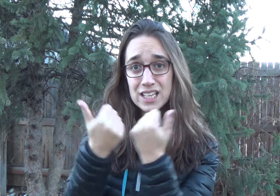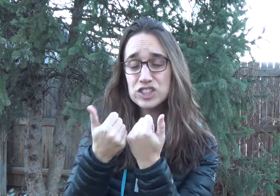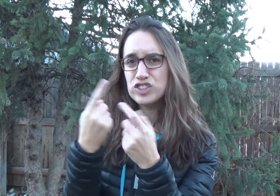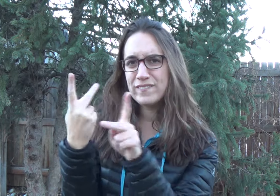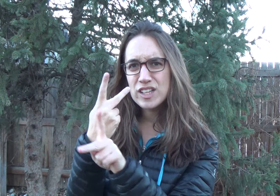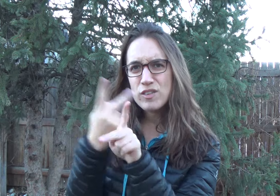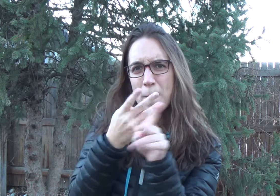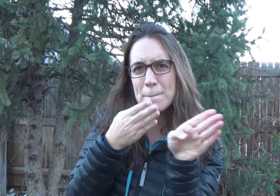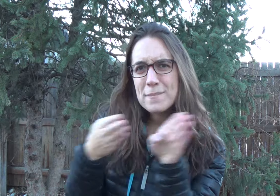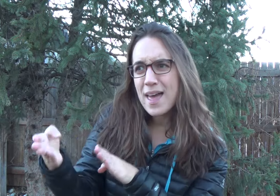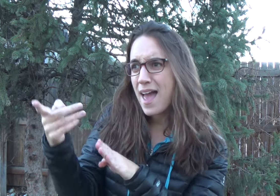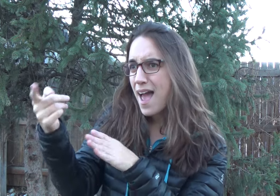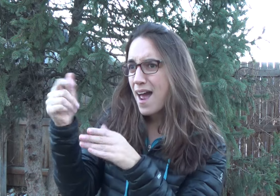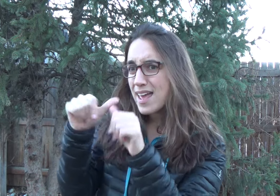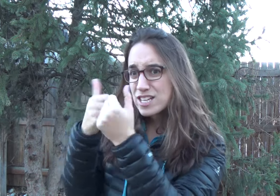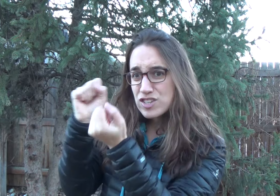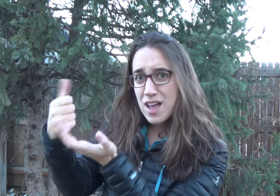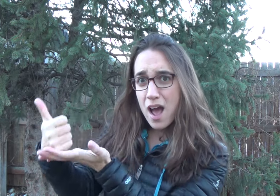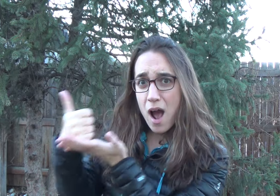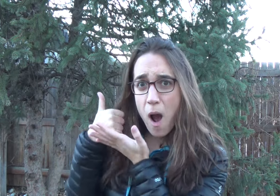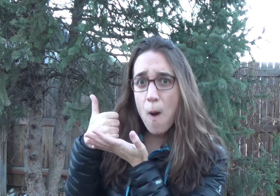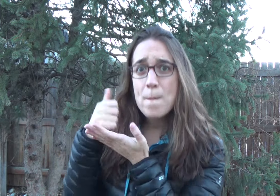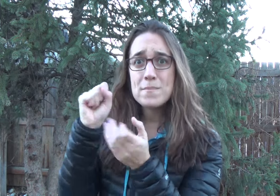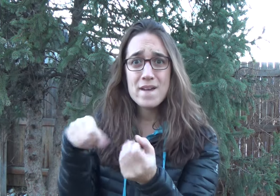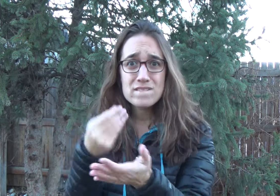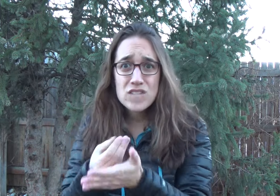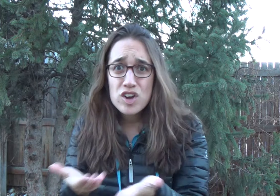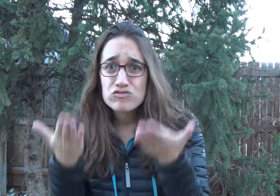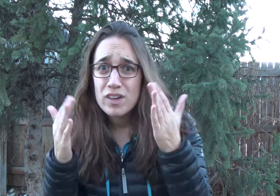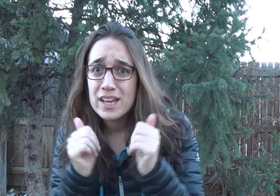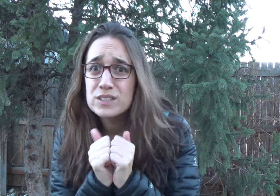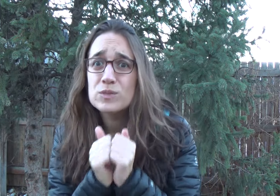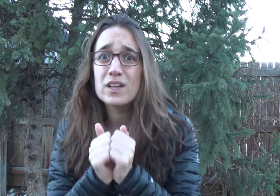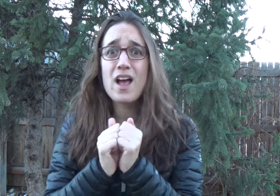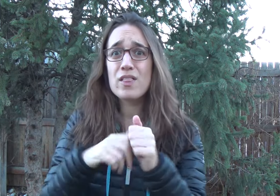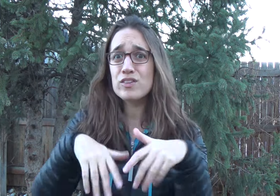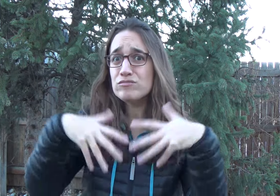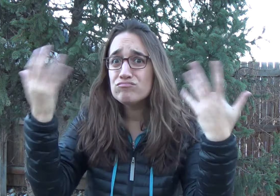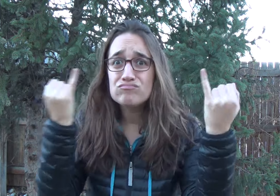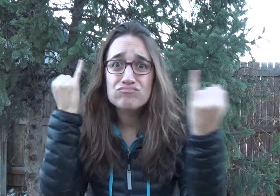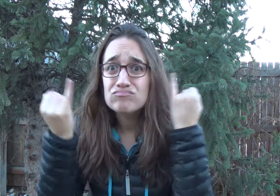figure out a plan: can the agency help? Can you fundraise together or come up with ideas?